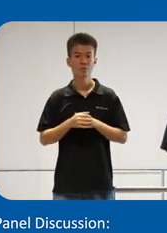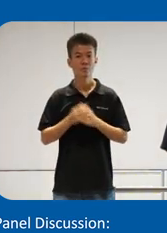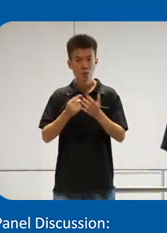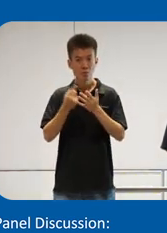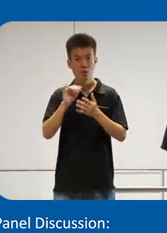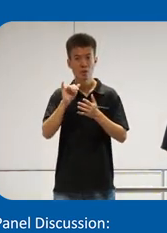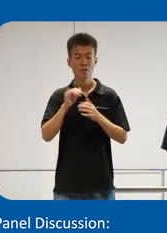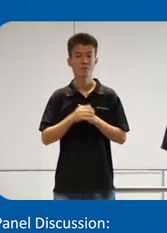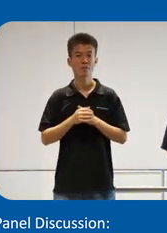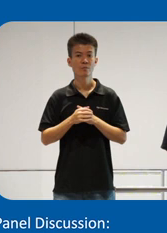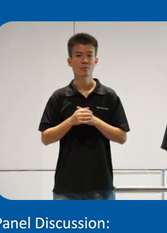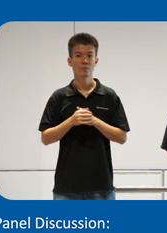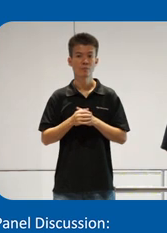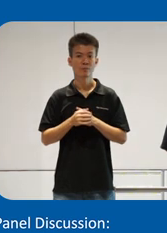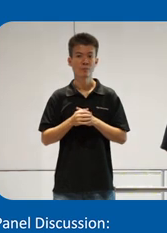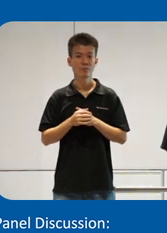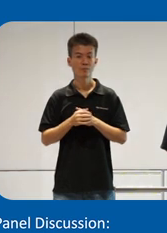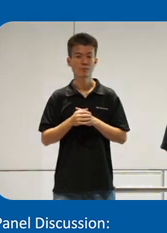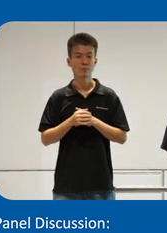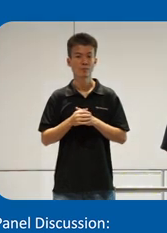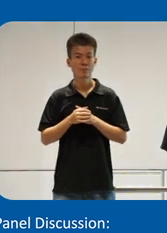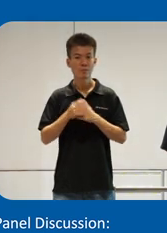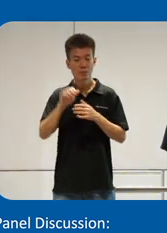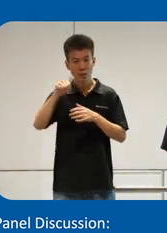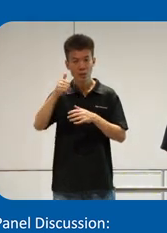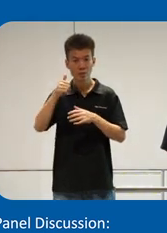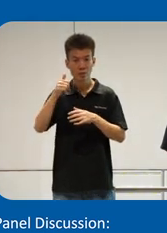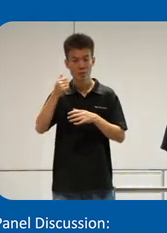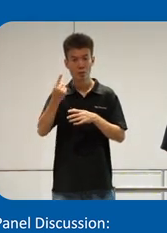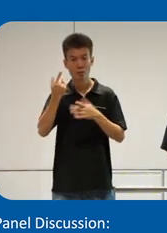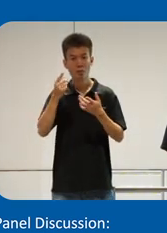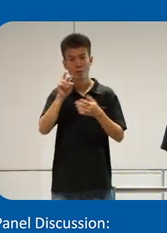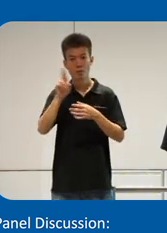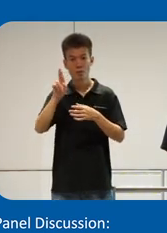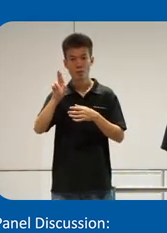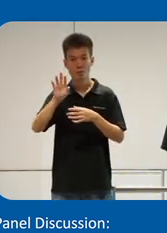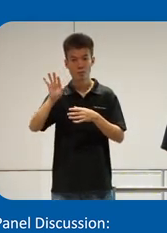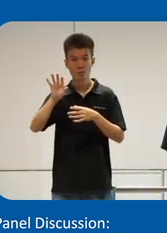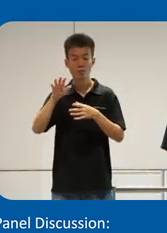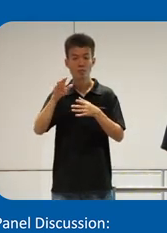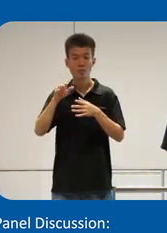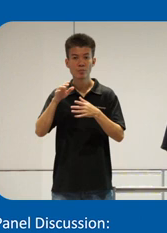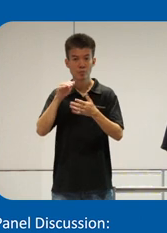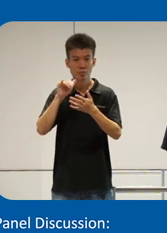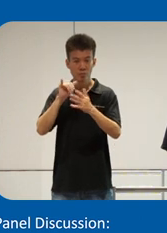that so even one um and the later is the right hand side is beside the access or translated